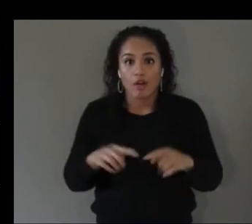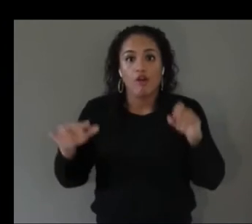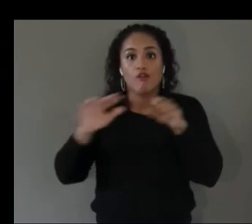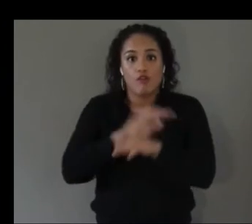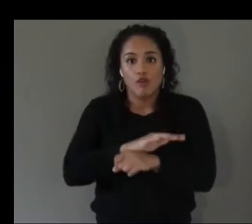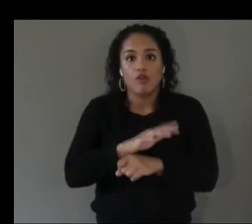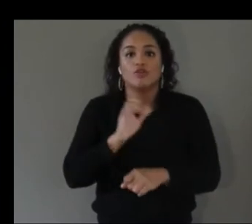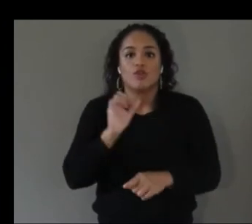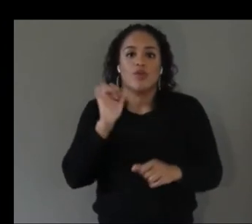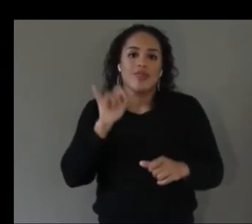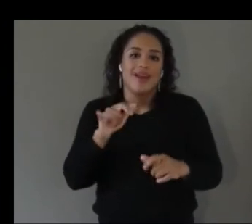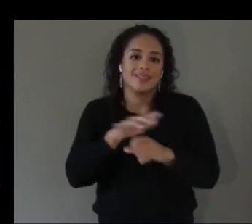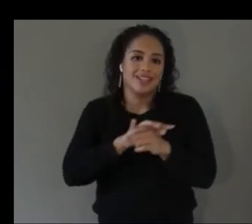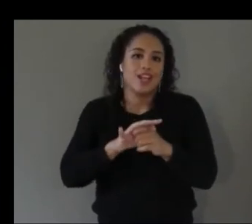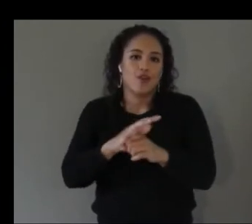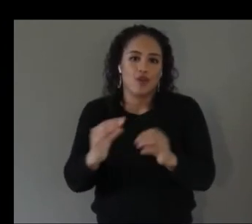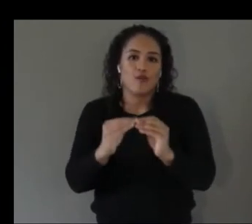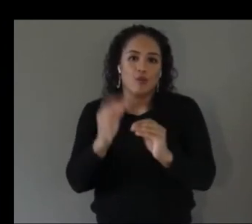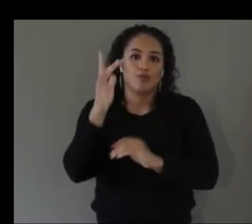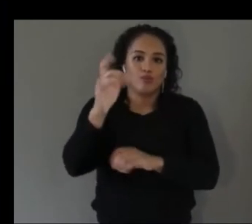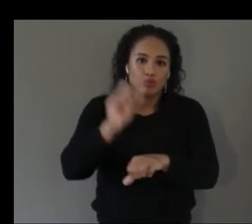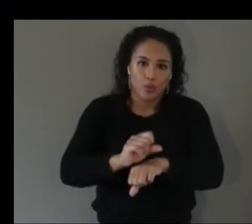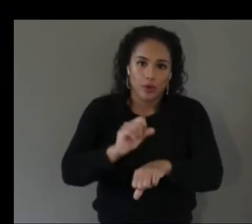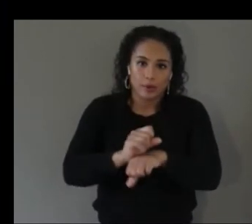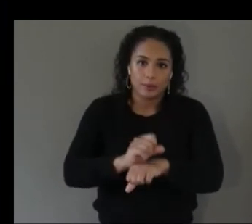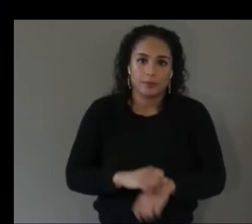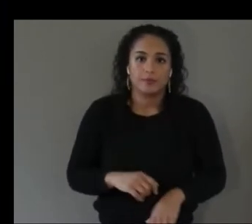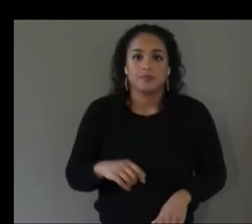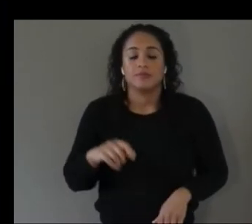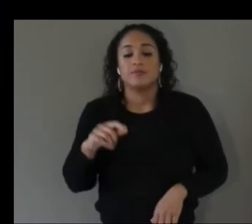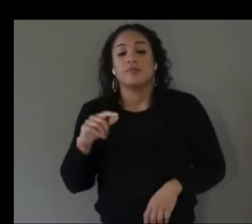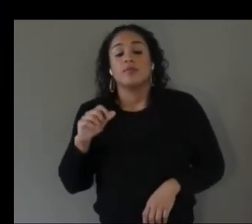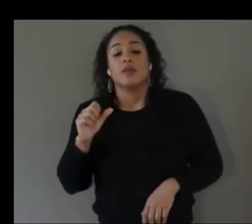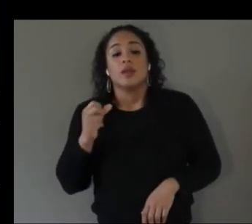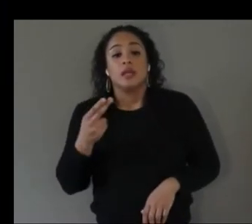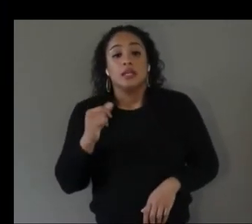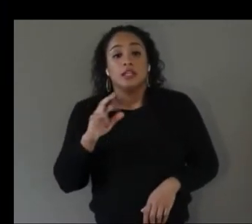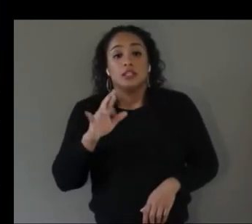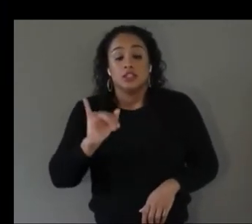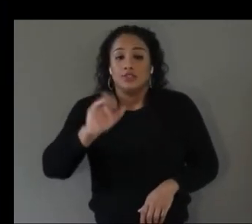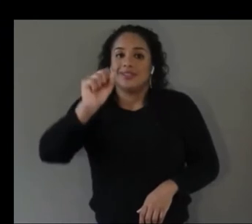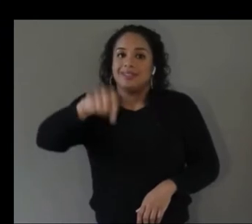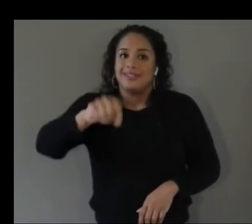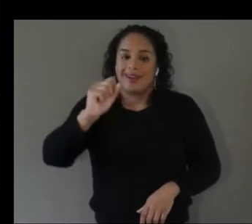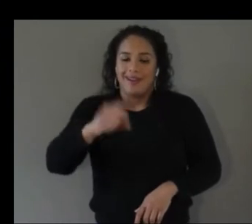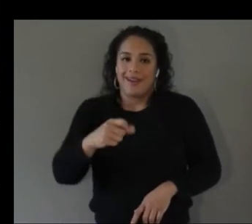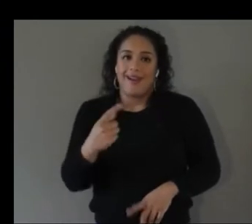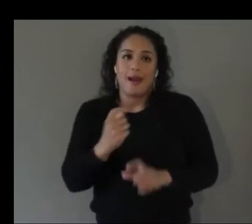yeah and i can imagine that you're also very dependent on computer vision and whatever state of